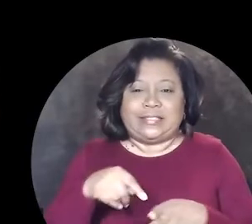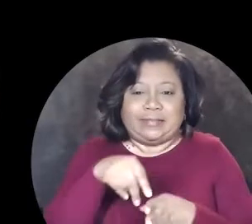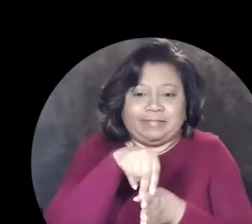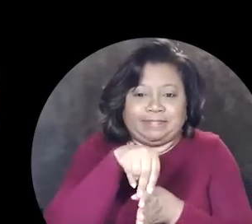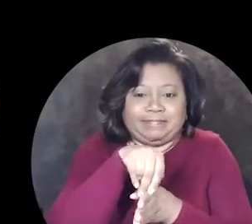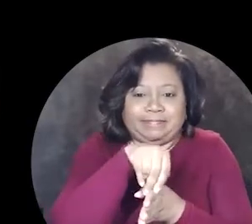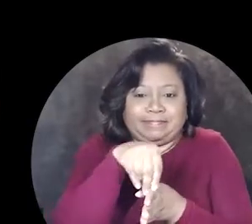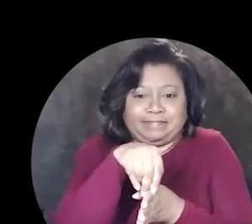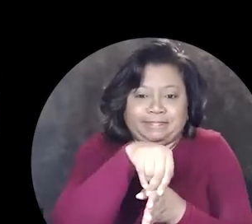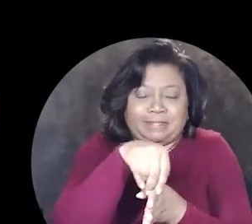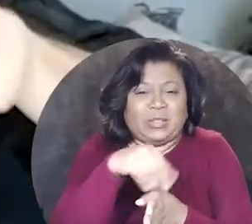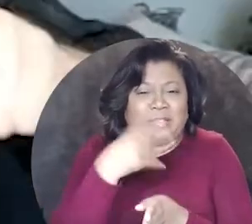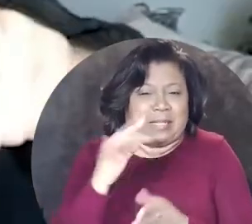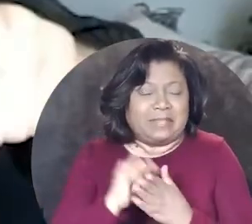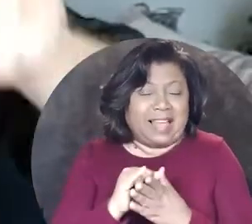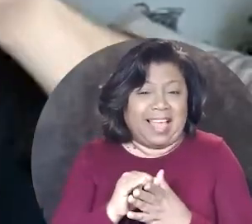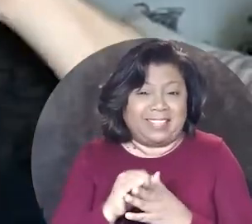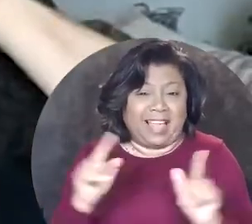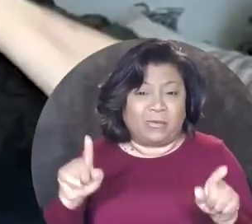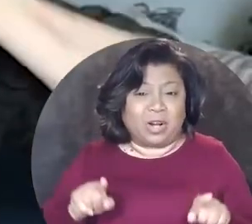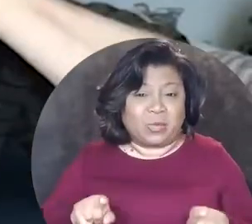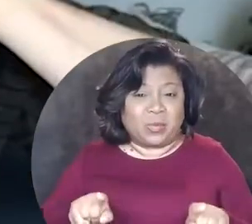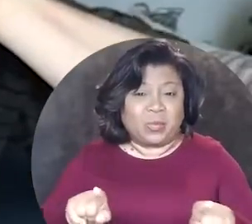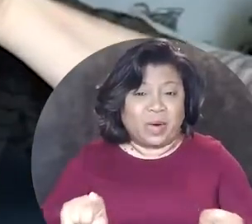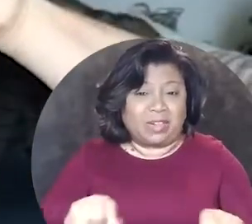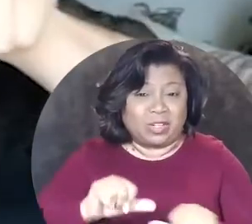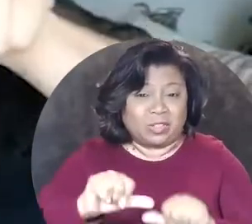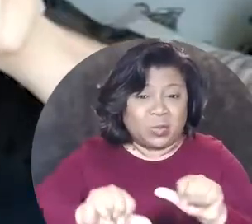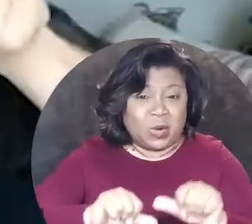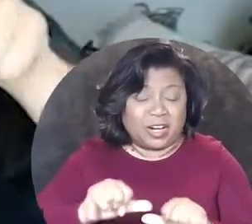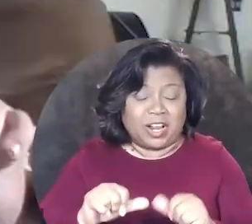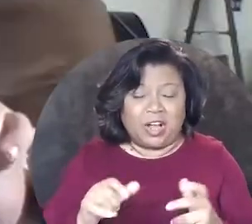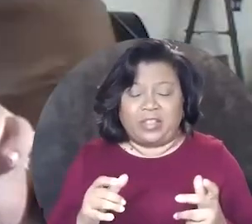I feel like I'm walking on a tightrope with them running parallel to one another